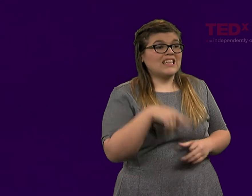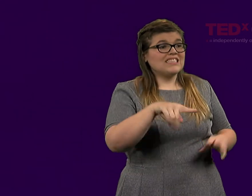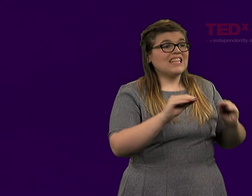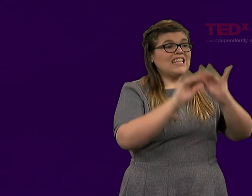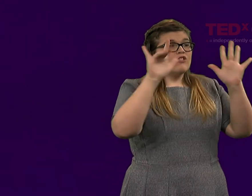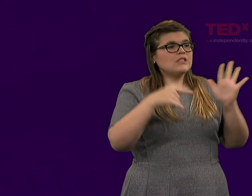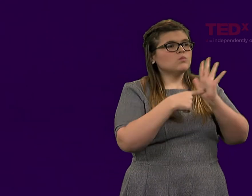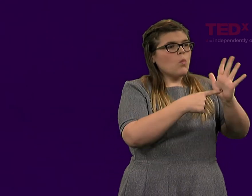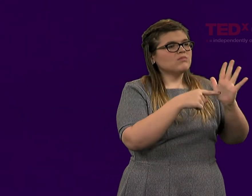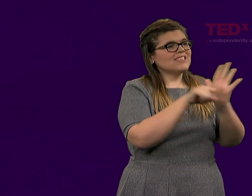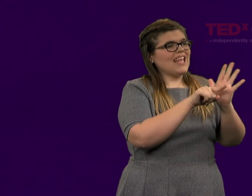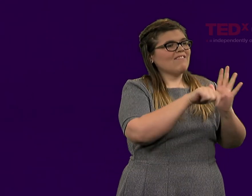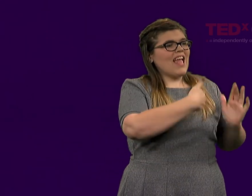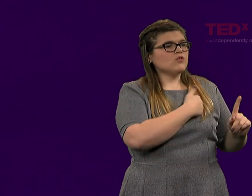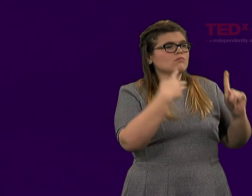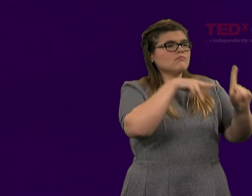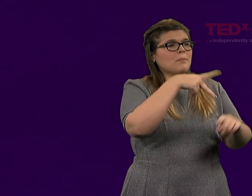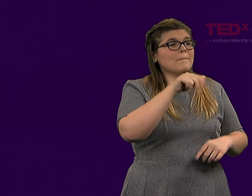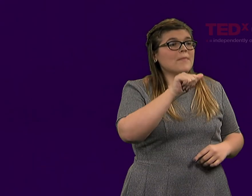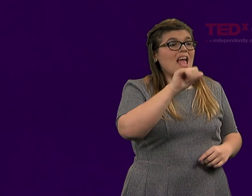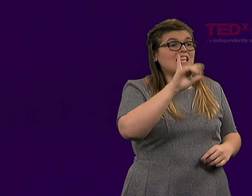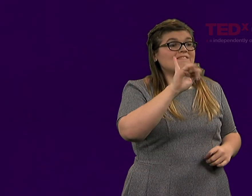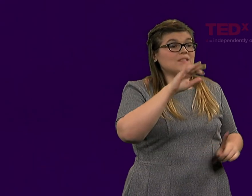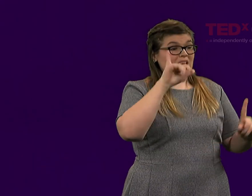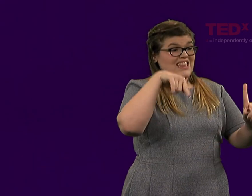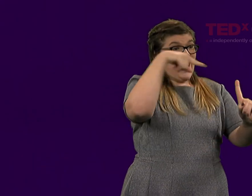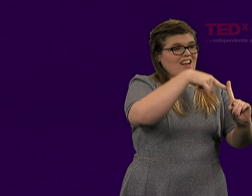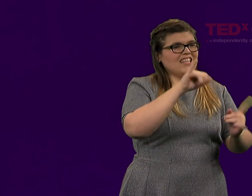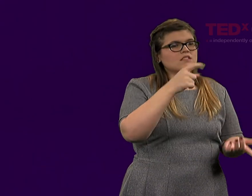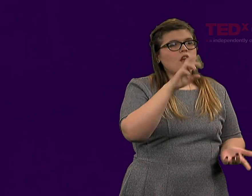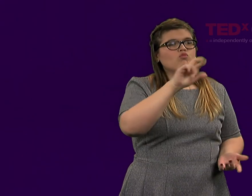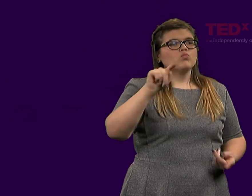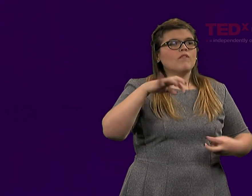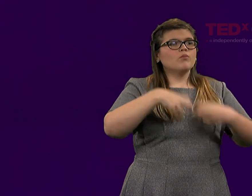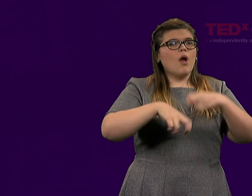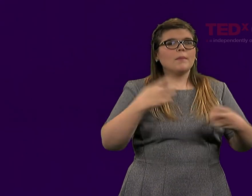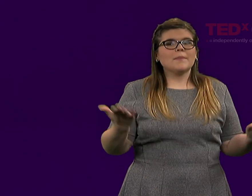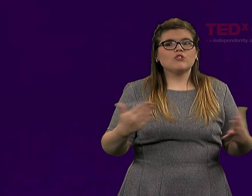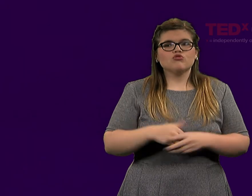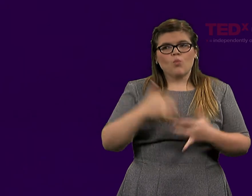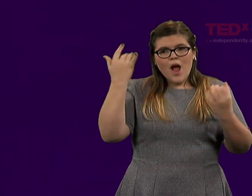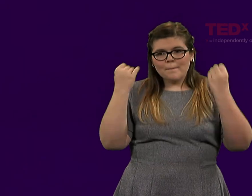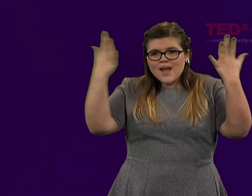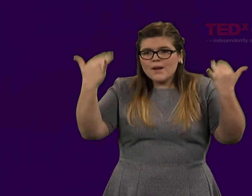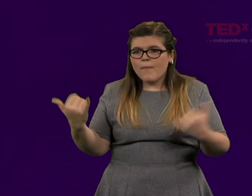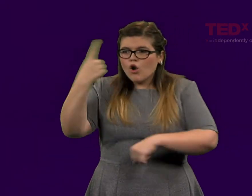This clearly shows the viewpoint that the typical American has here in our country.